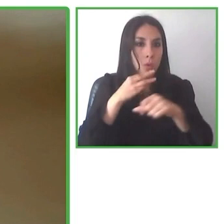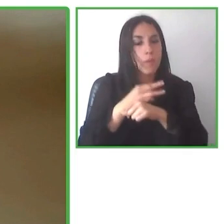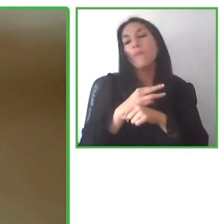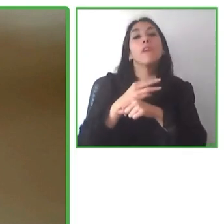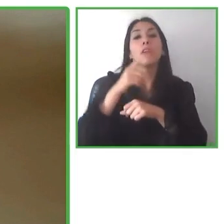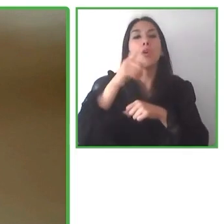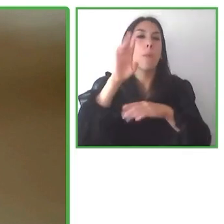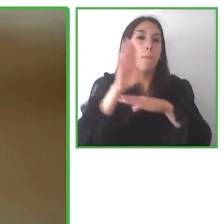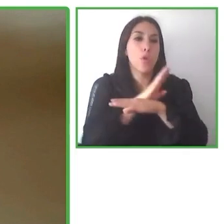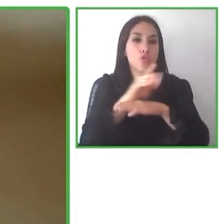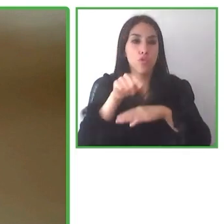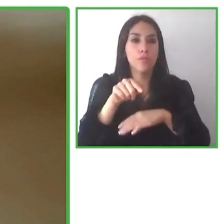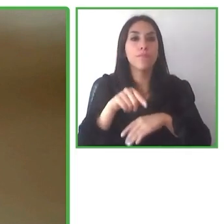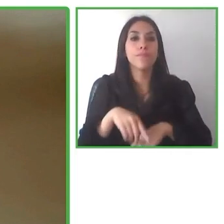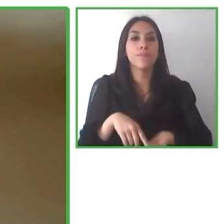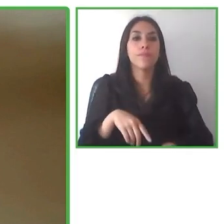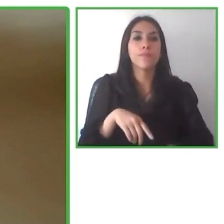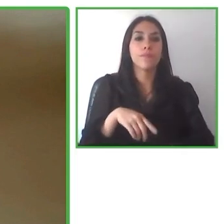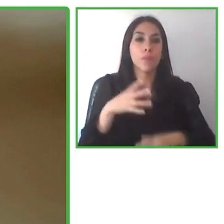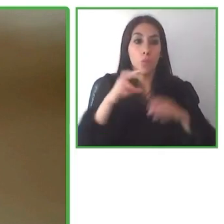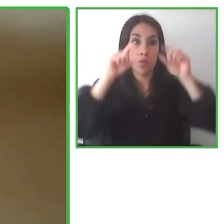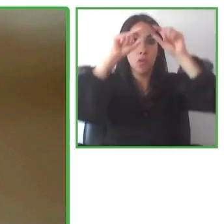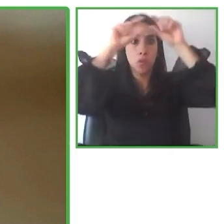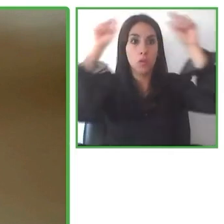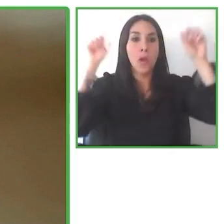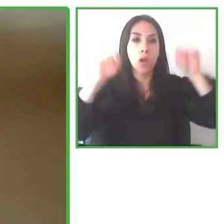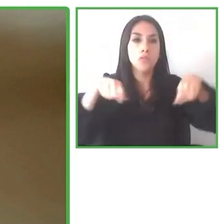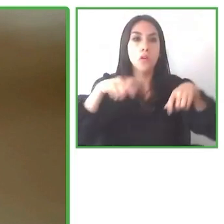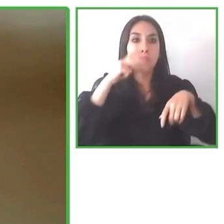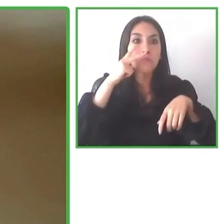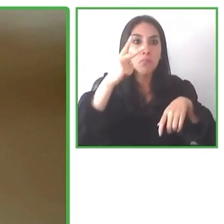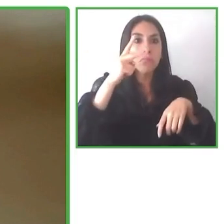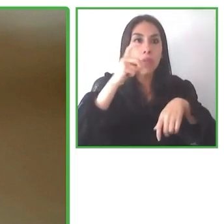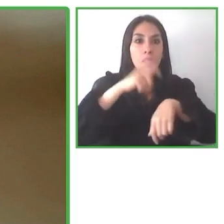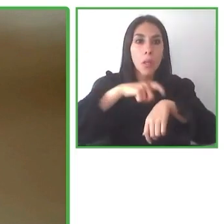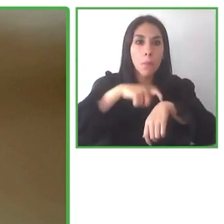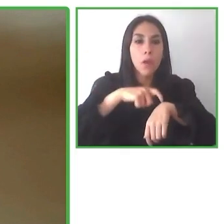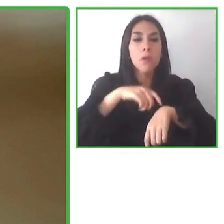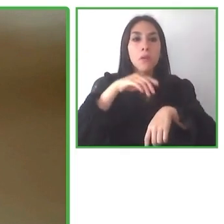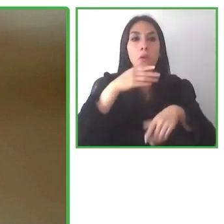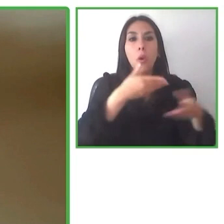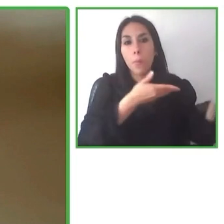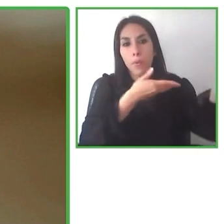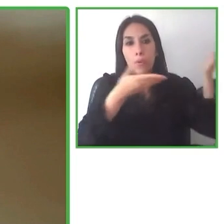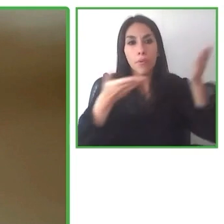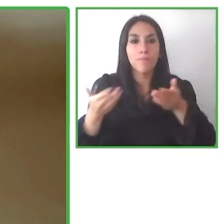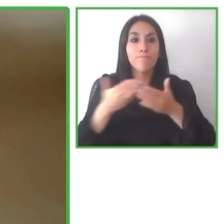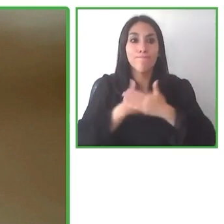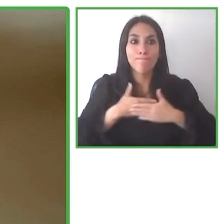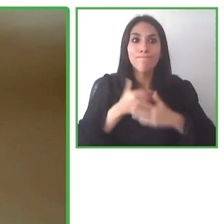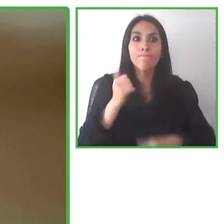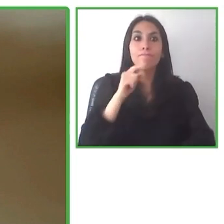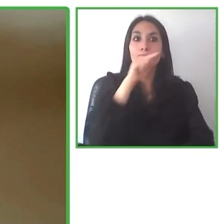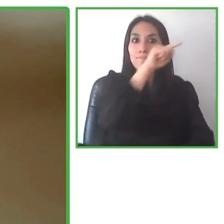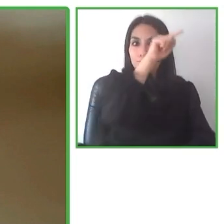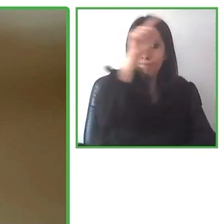He has been working for a world without barriers and he looks to adapt tourism for people with special needs.